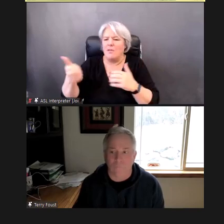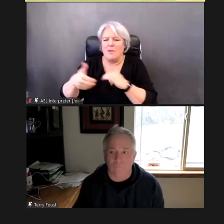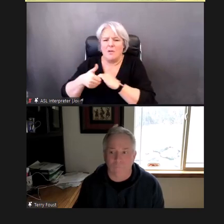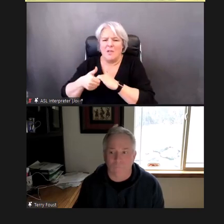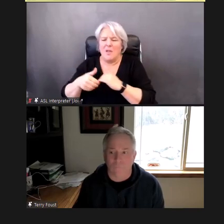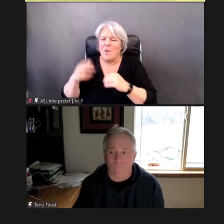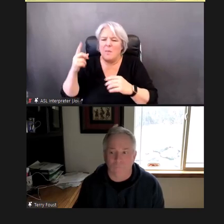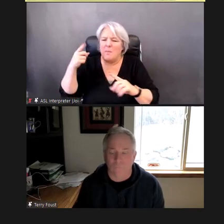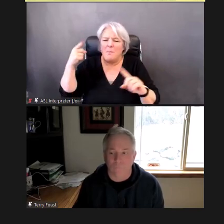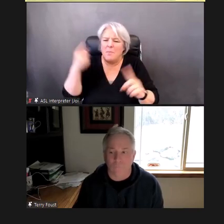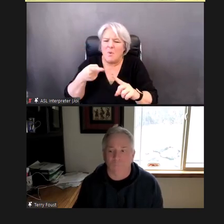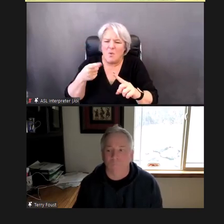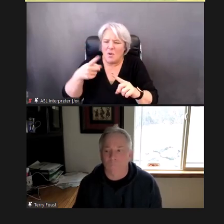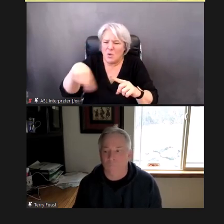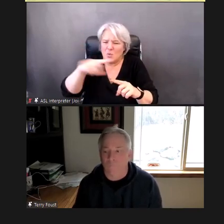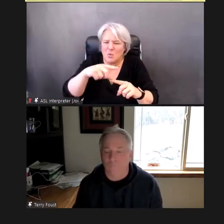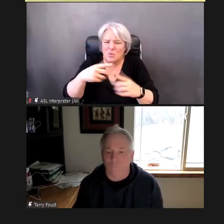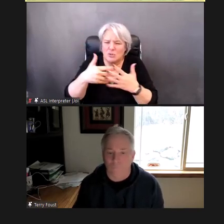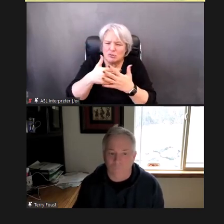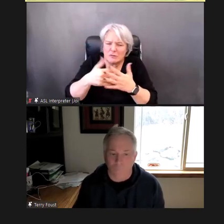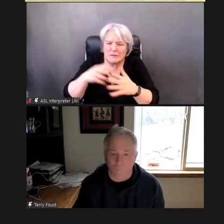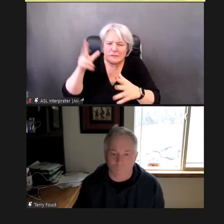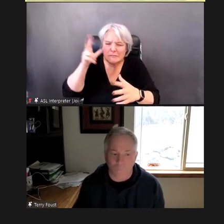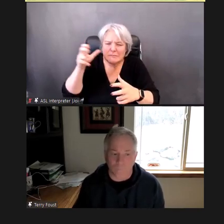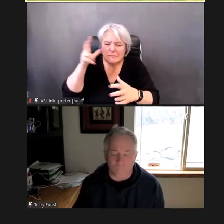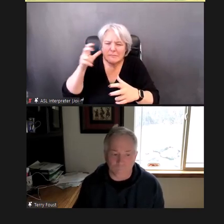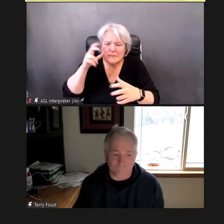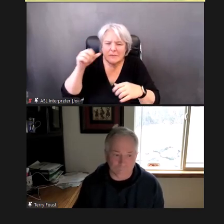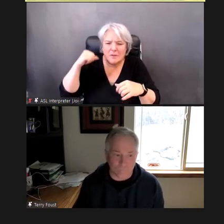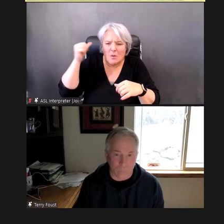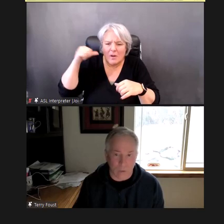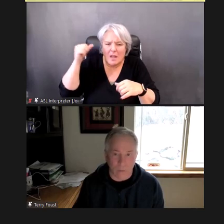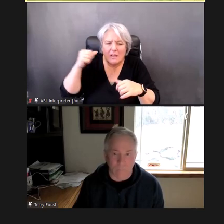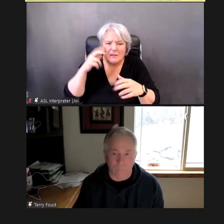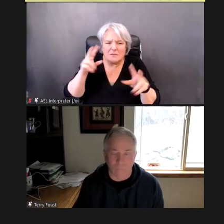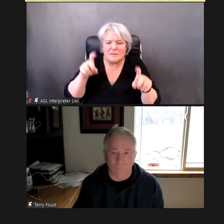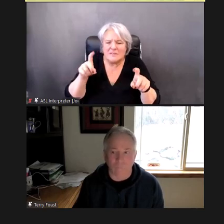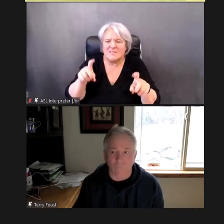going to -- we're going to talk about that. That big picture.